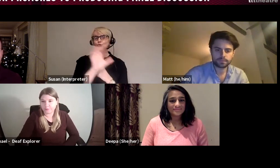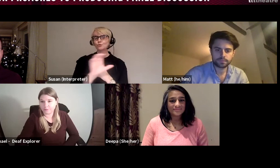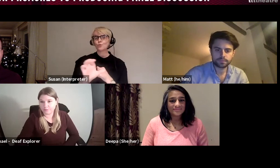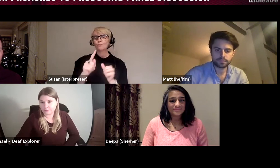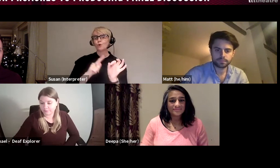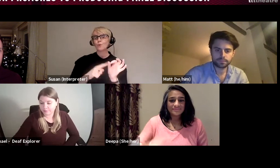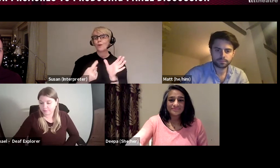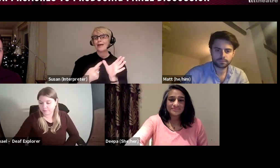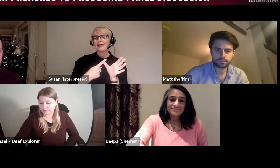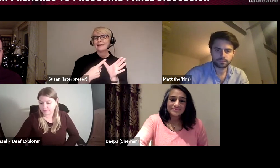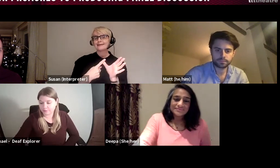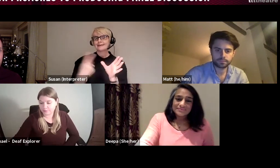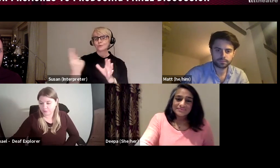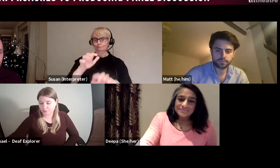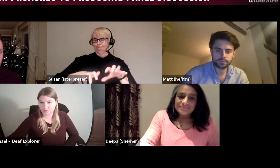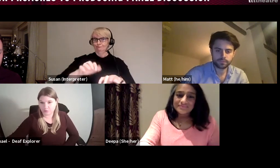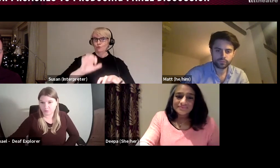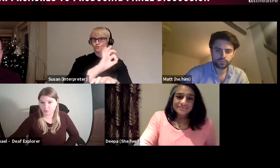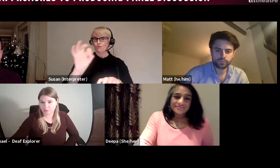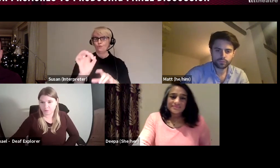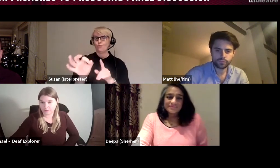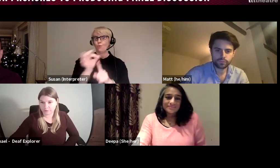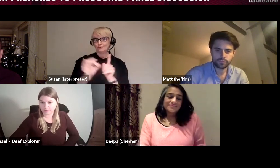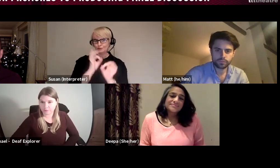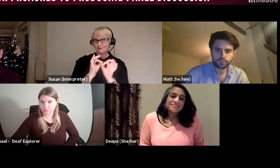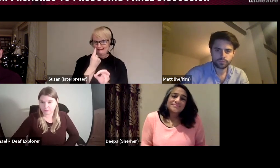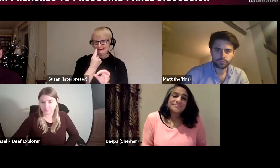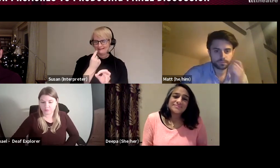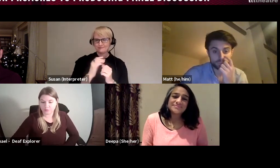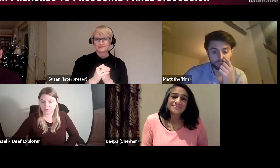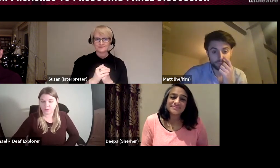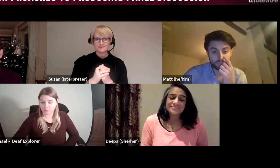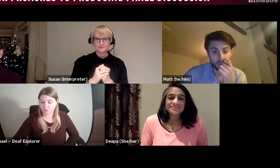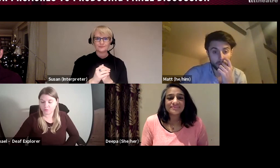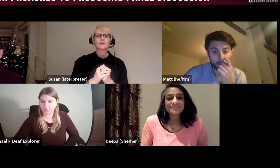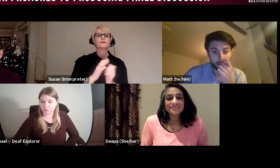free to write any questions in there as we go and we'll answer them in the second half of the event.